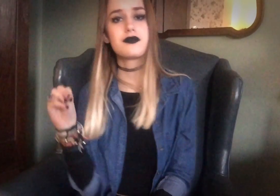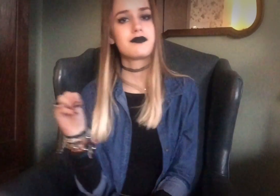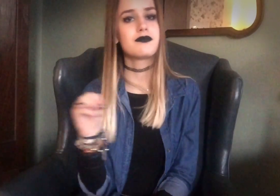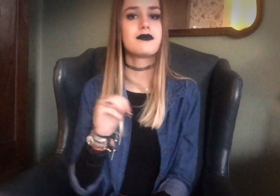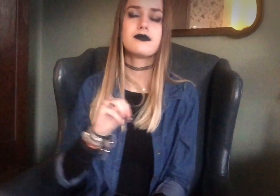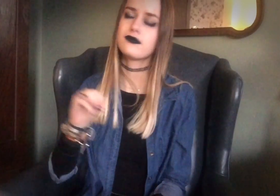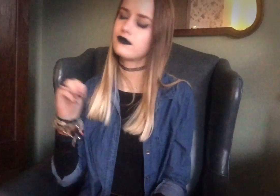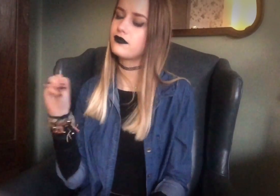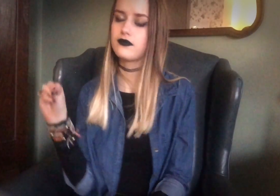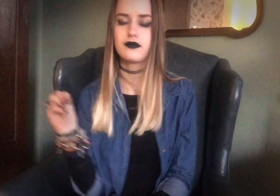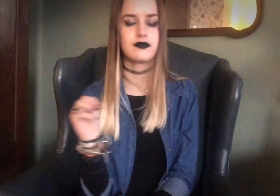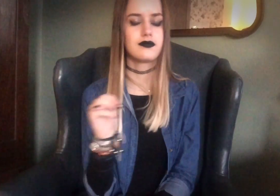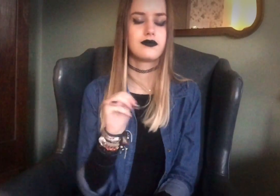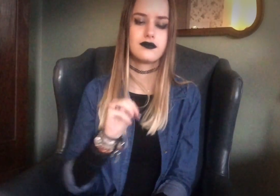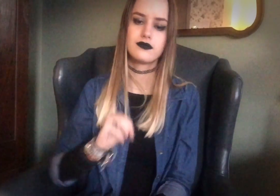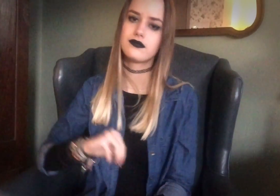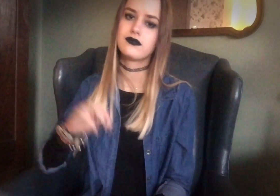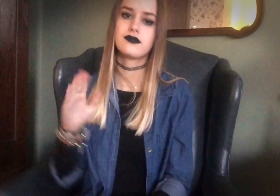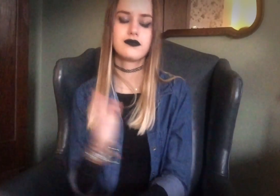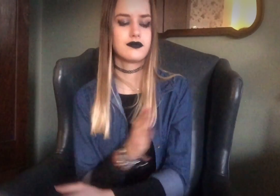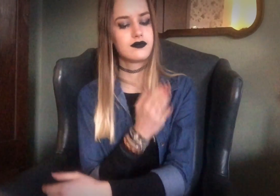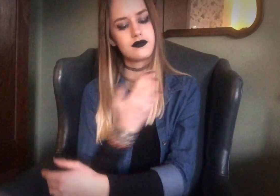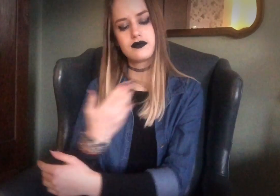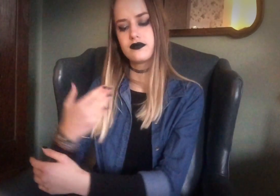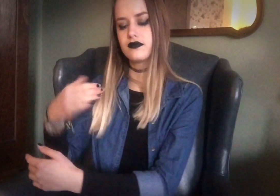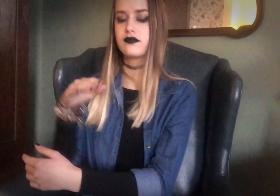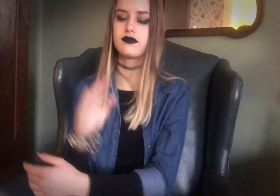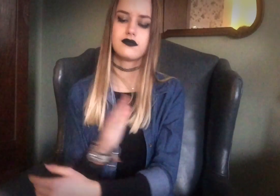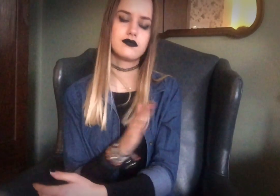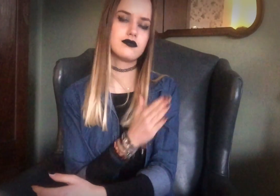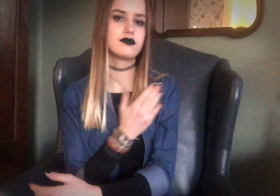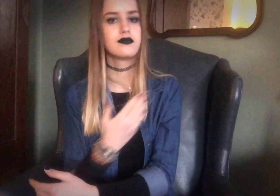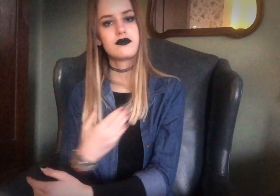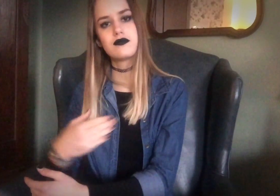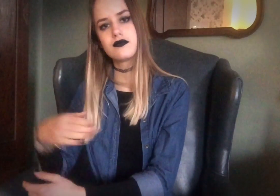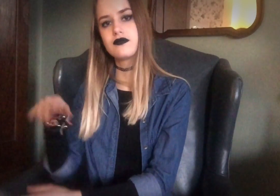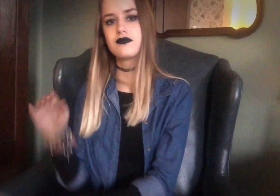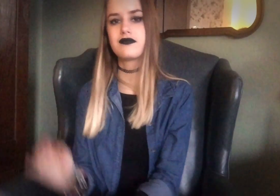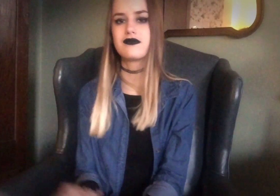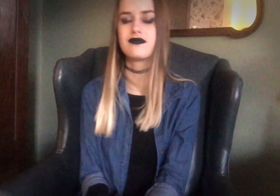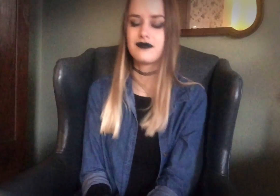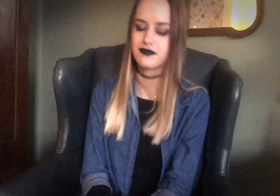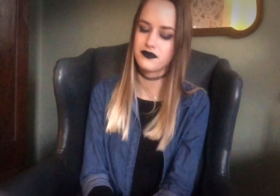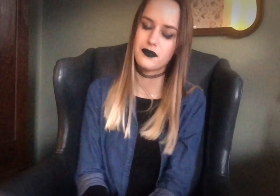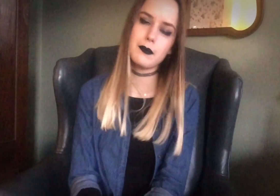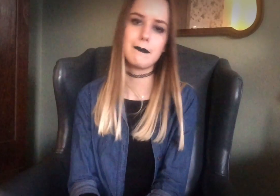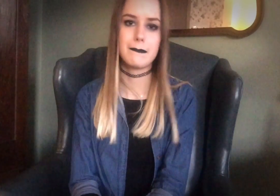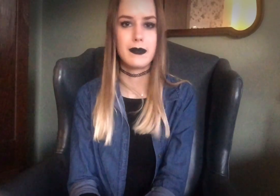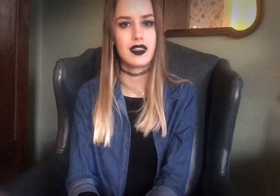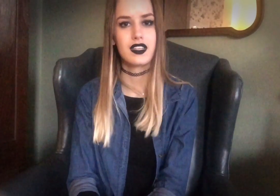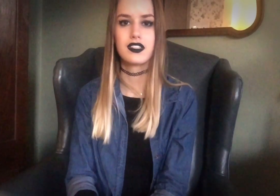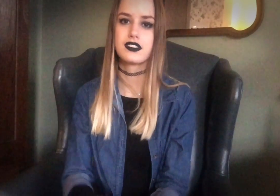mm mm mm Mm mm mm mm mm mm mm